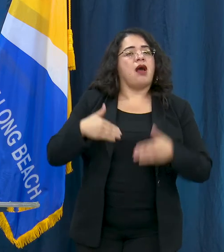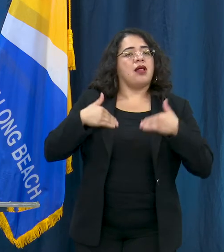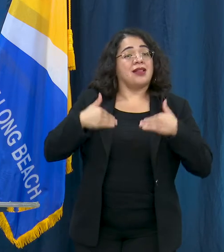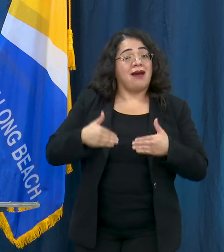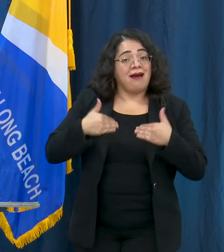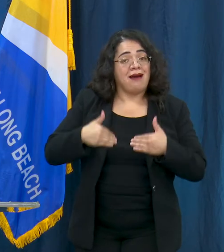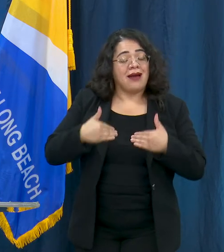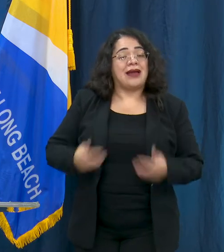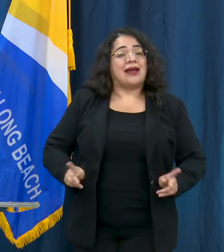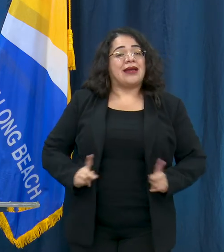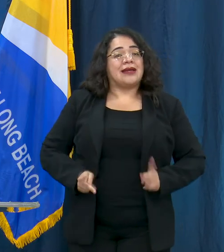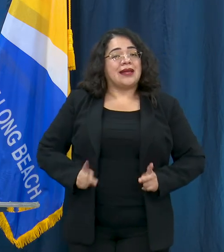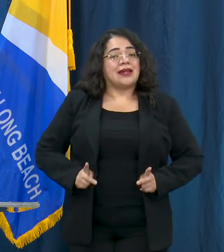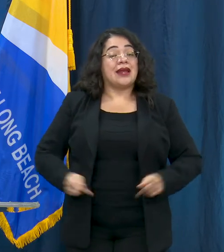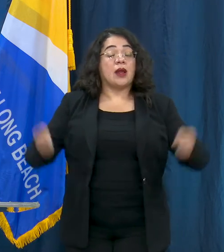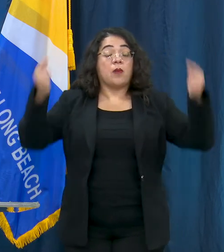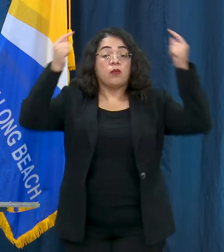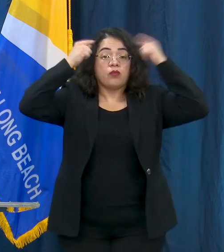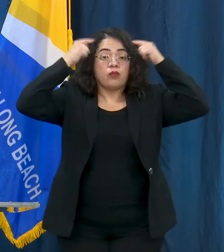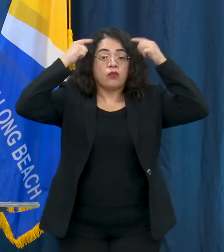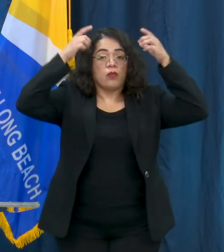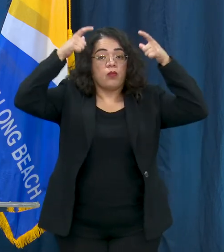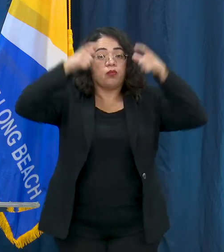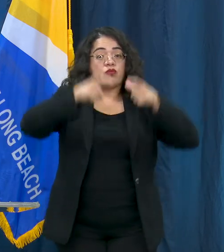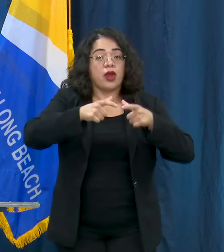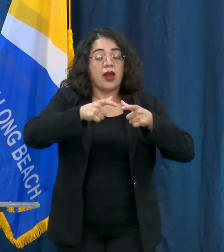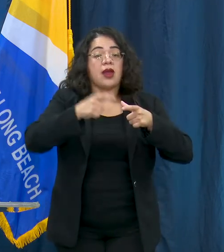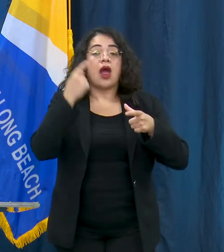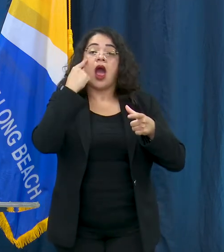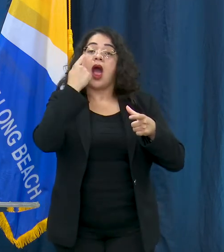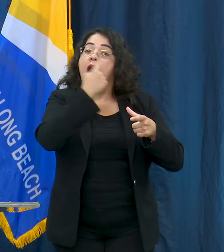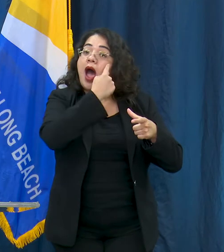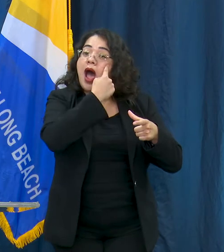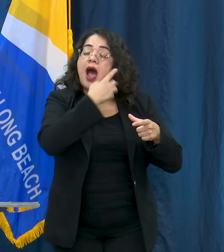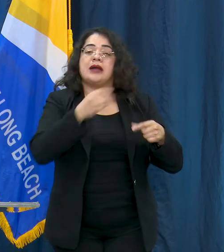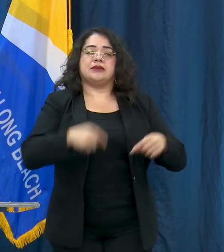kidneys, brain, skin, eyes, or gastrointestinal organs.